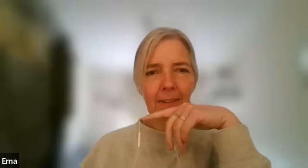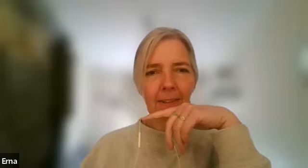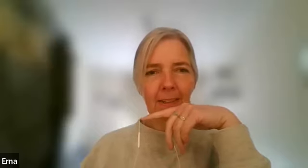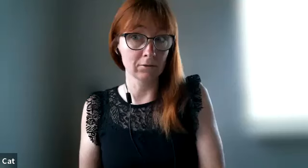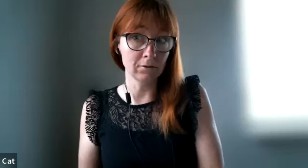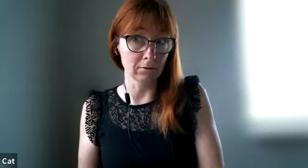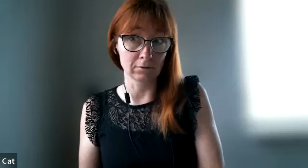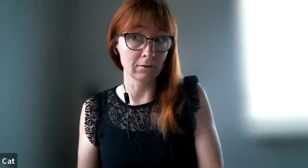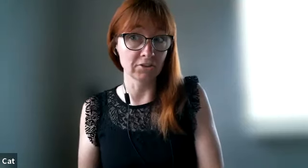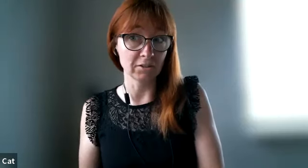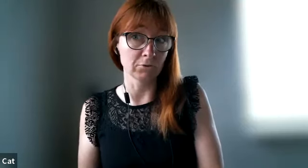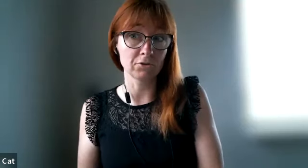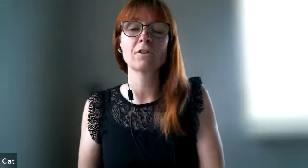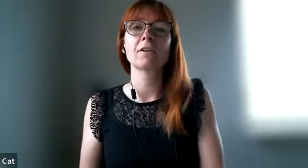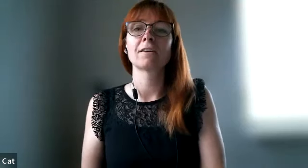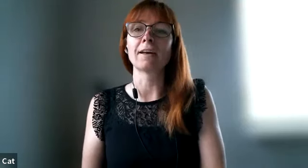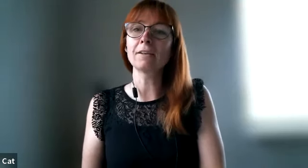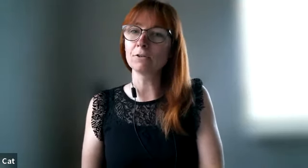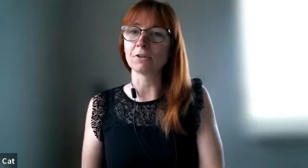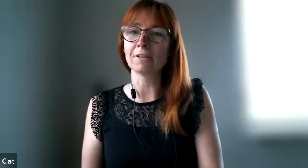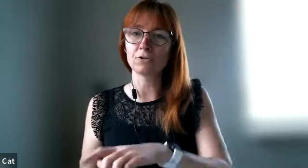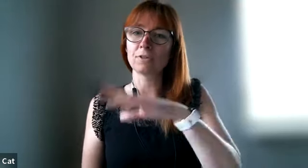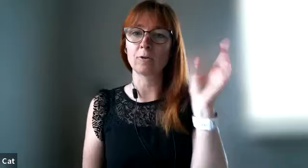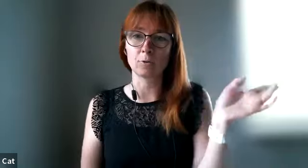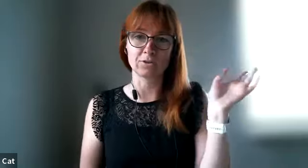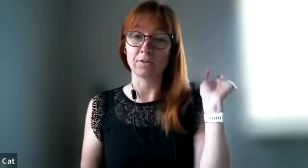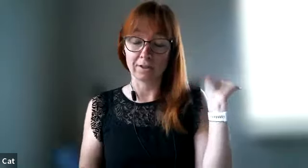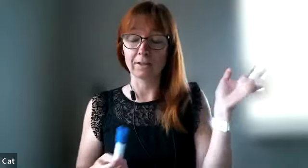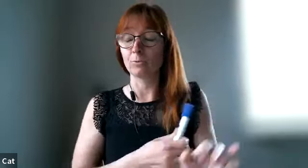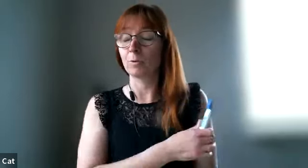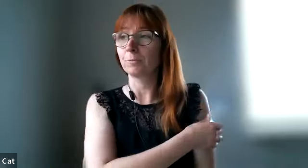that it's not his law of language and it could and it turned out it was another that i can't remember